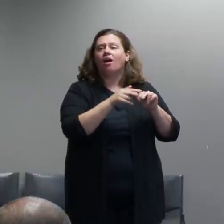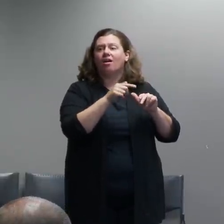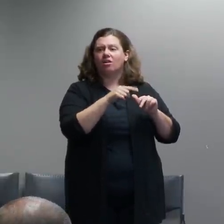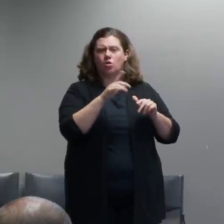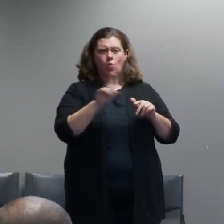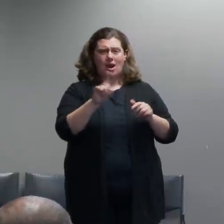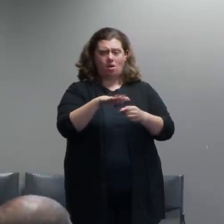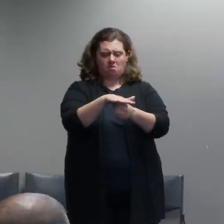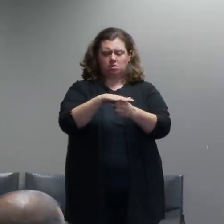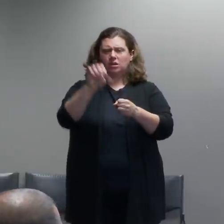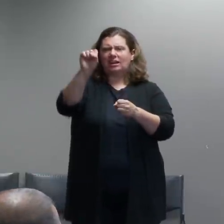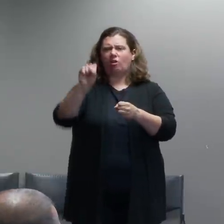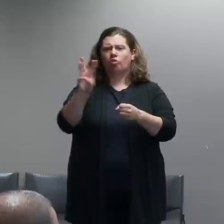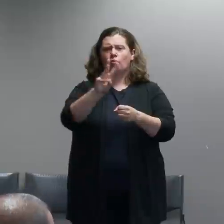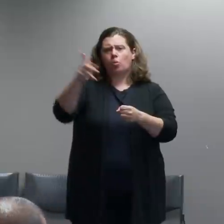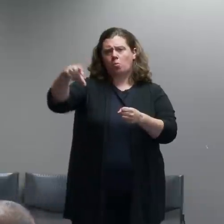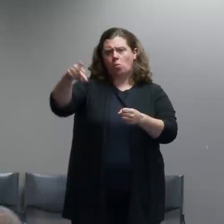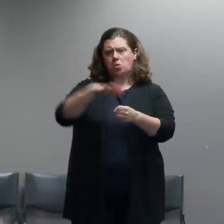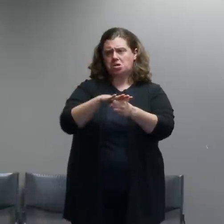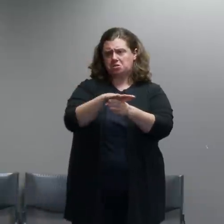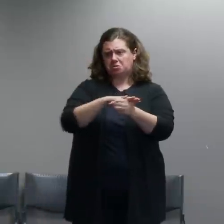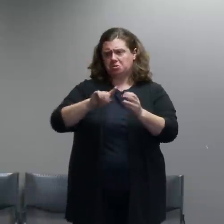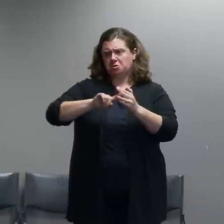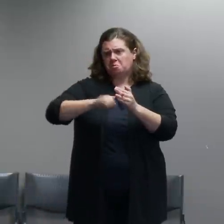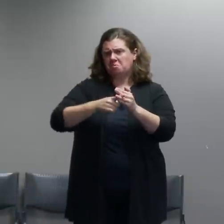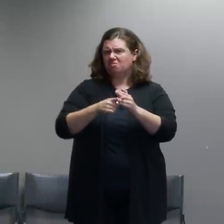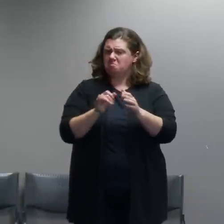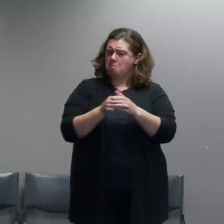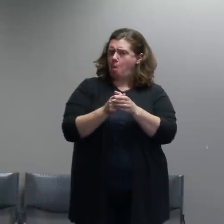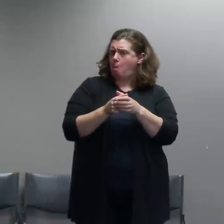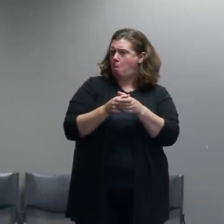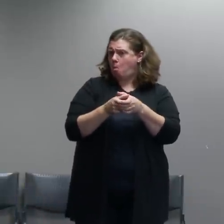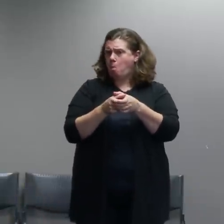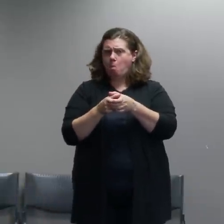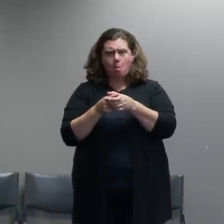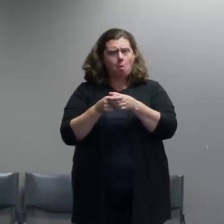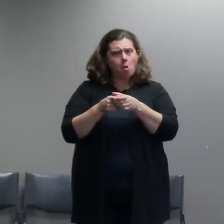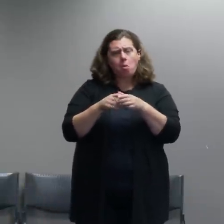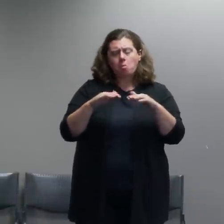and it wasn't a very large event but one item of significance.